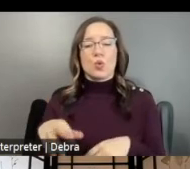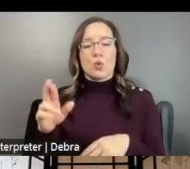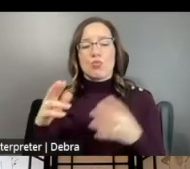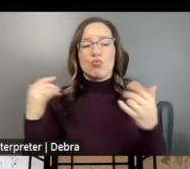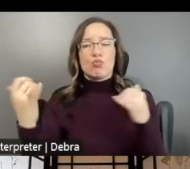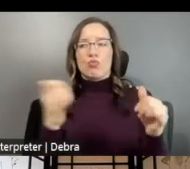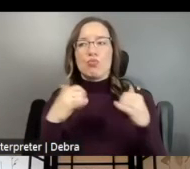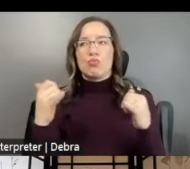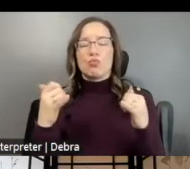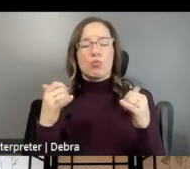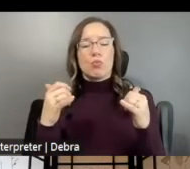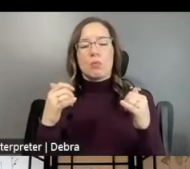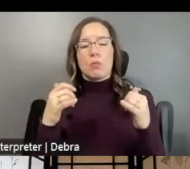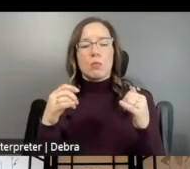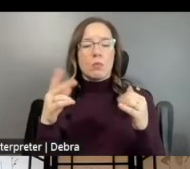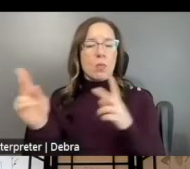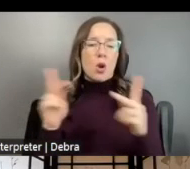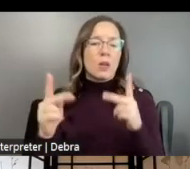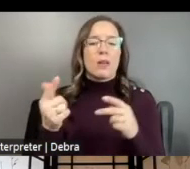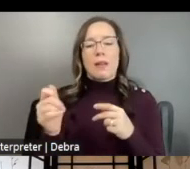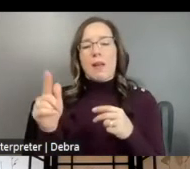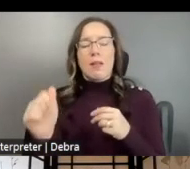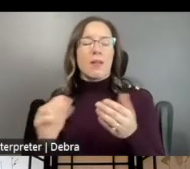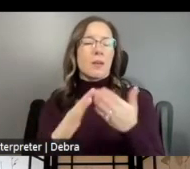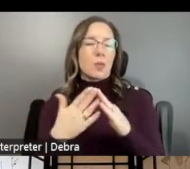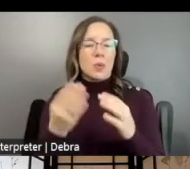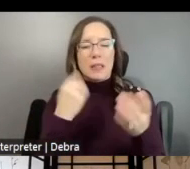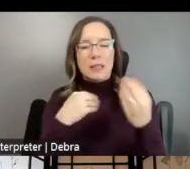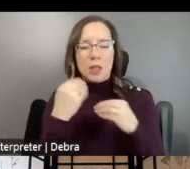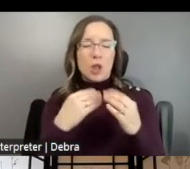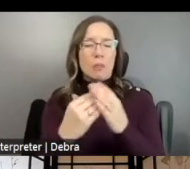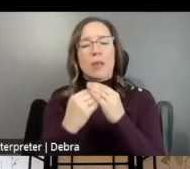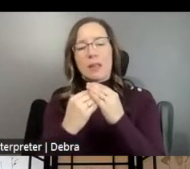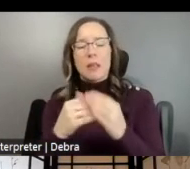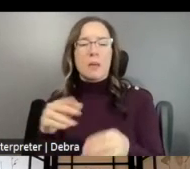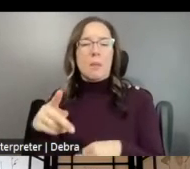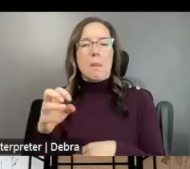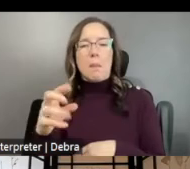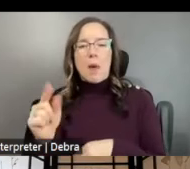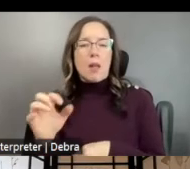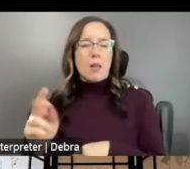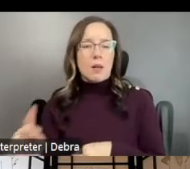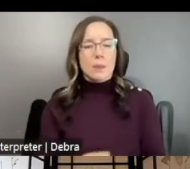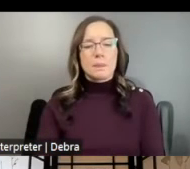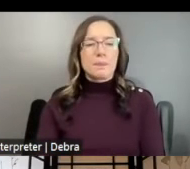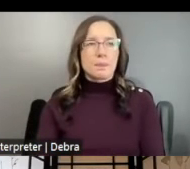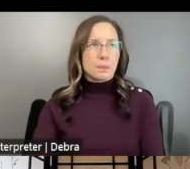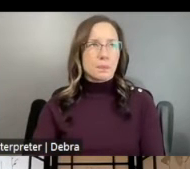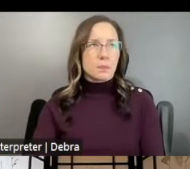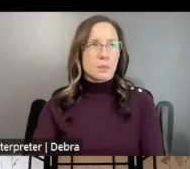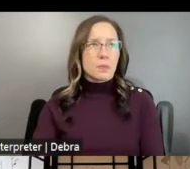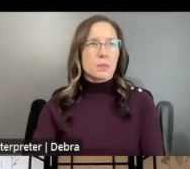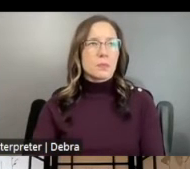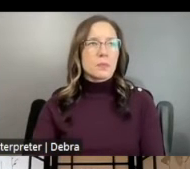OR PARTIES, GALAS, COMMUNITY DINNERS, PICNICS AND POTLUCKS, AWARDS TO HONOR OR RECOGNIZE